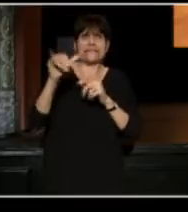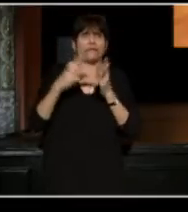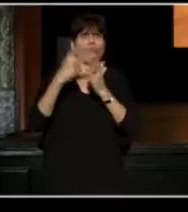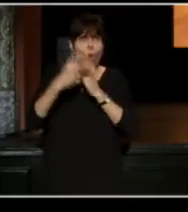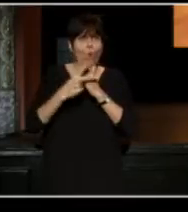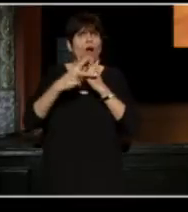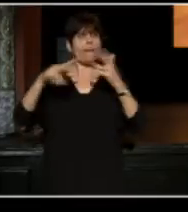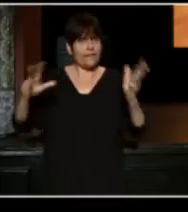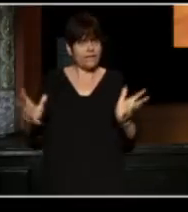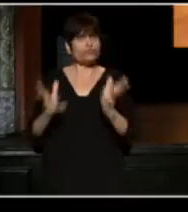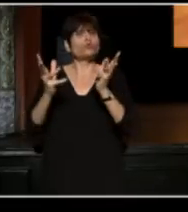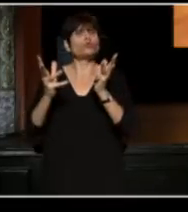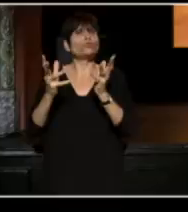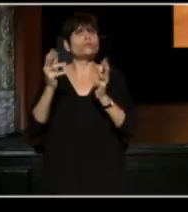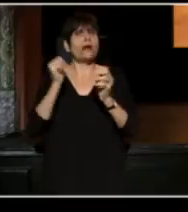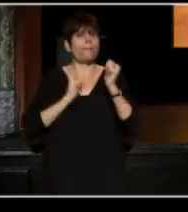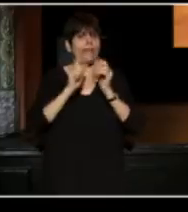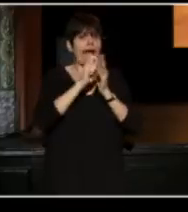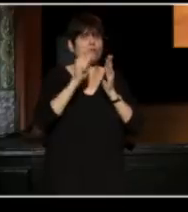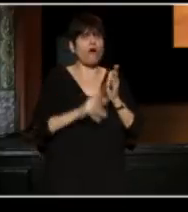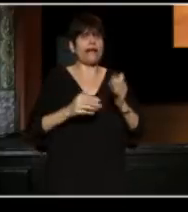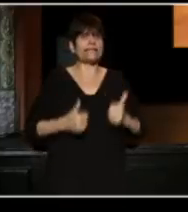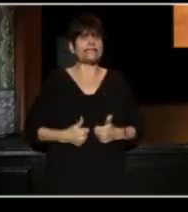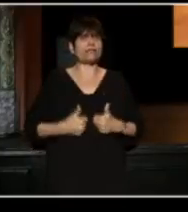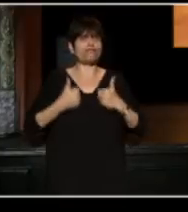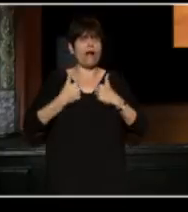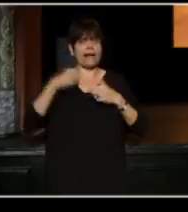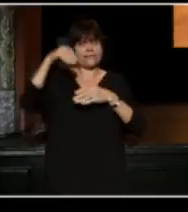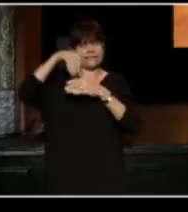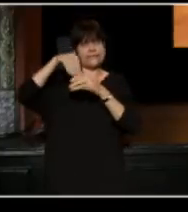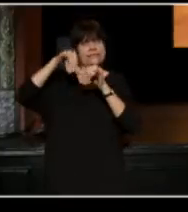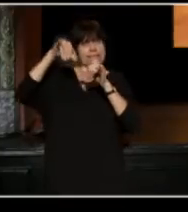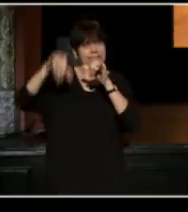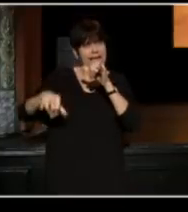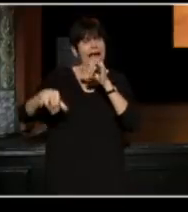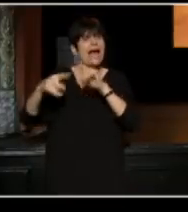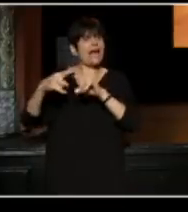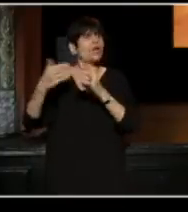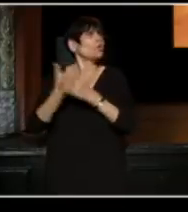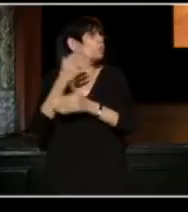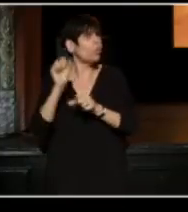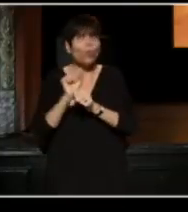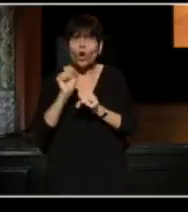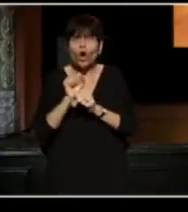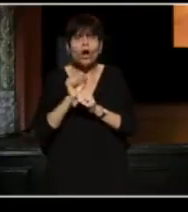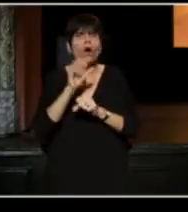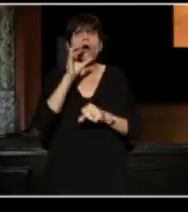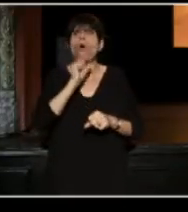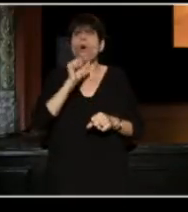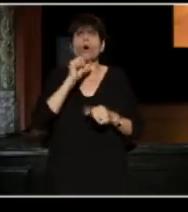its past playwrights in residence to return to the stage either new works or old known works.